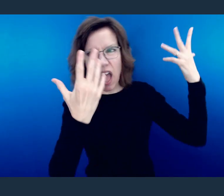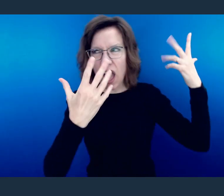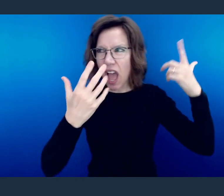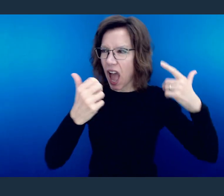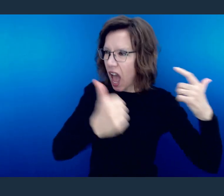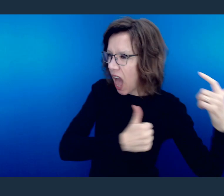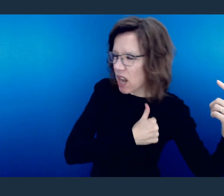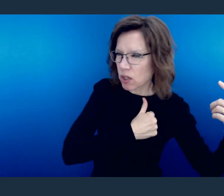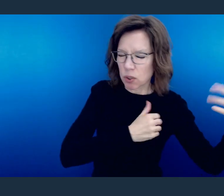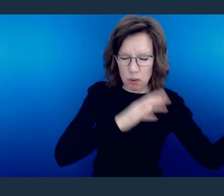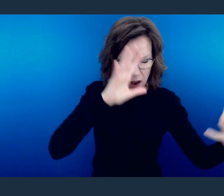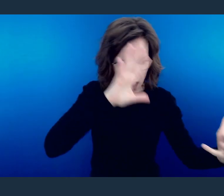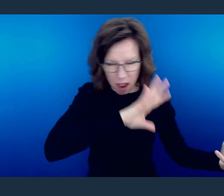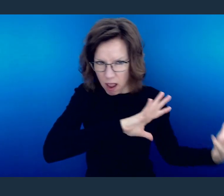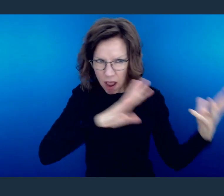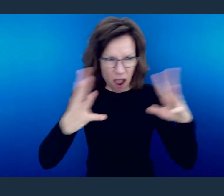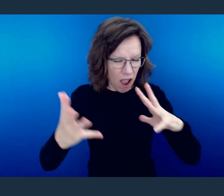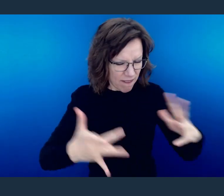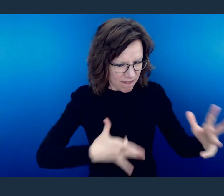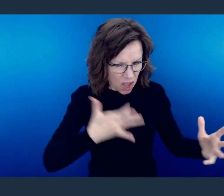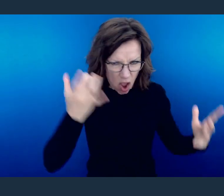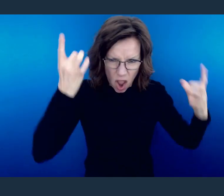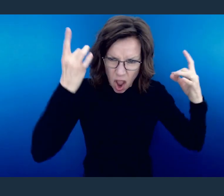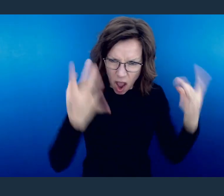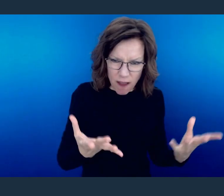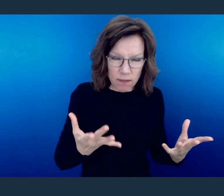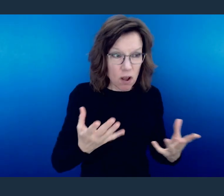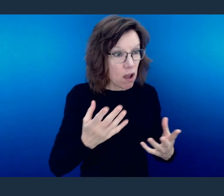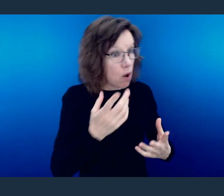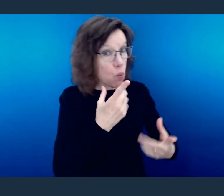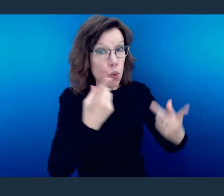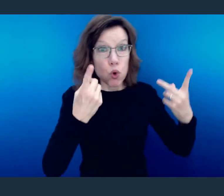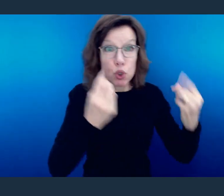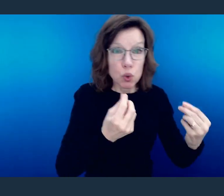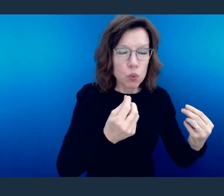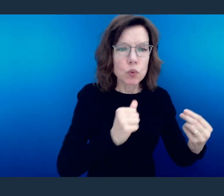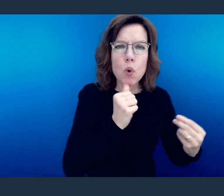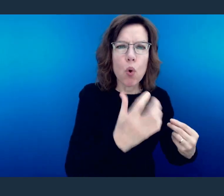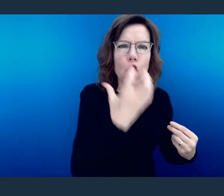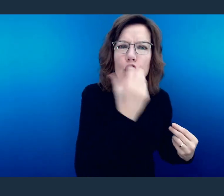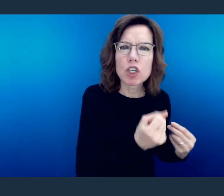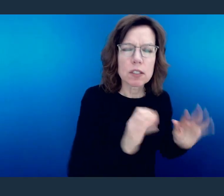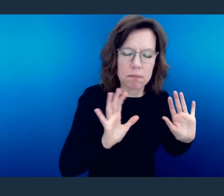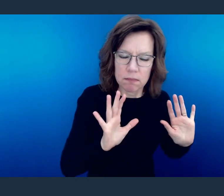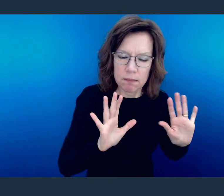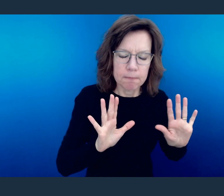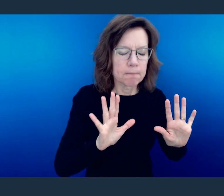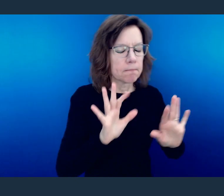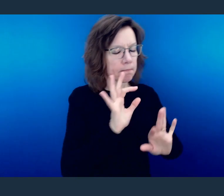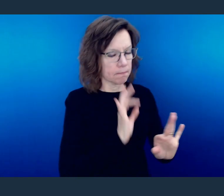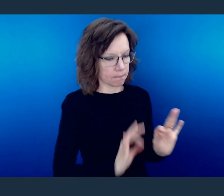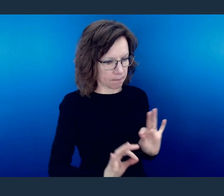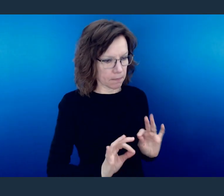and arenas that you didn't see them coming and they don't feel good, don't curse the people who did it to you. Instead, bless them! Oh, that's a tough one.